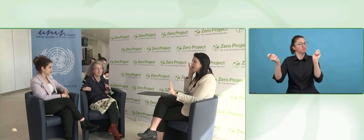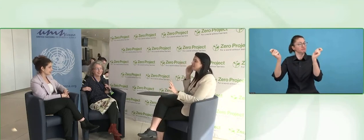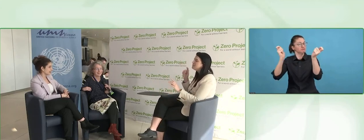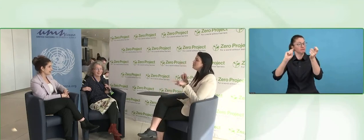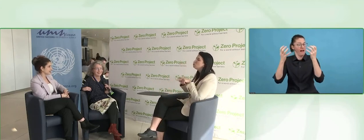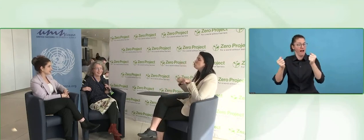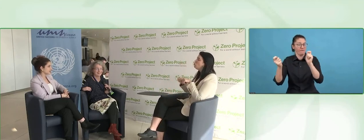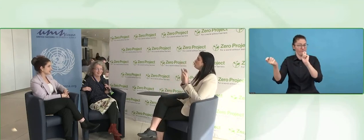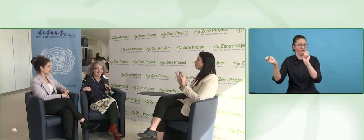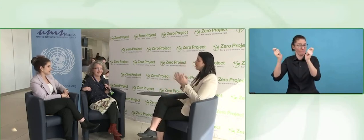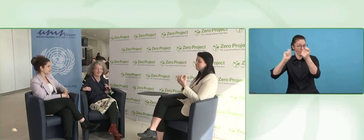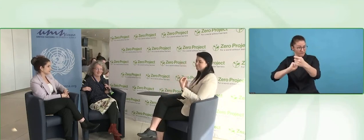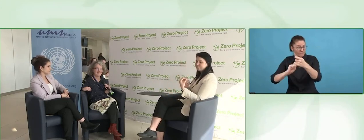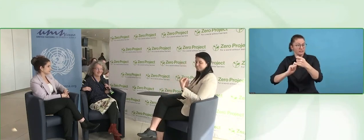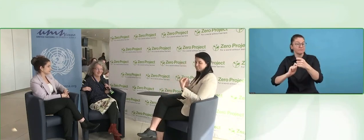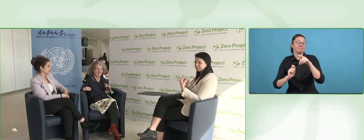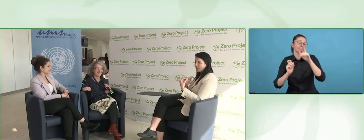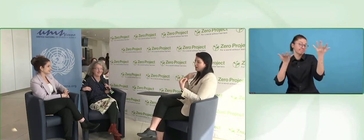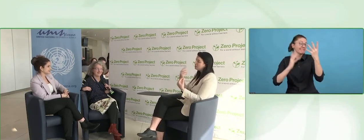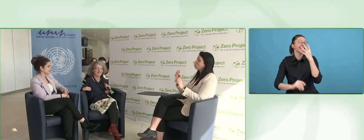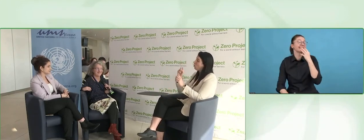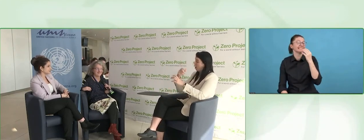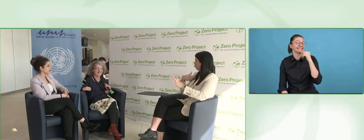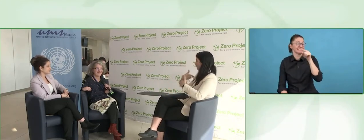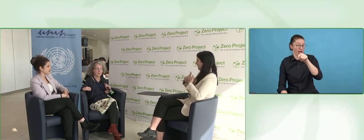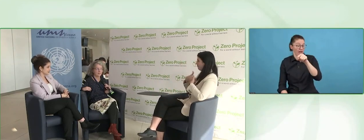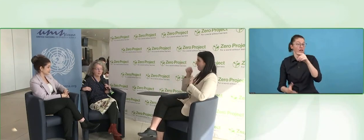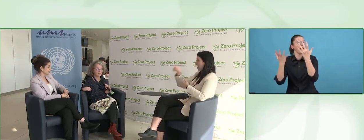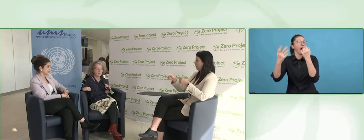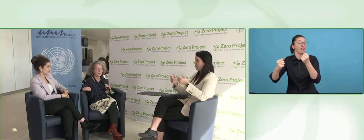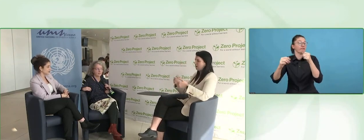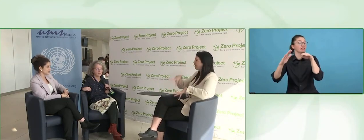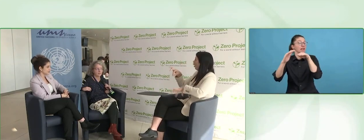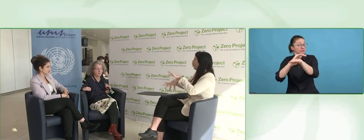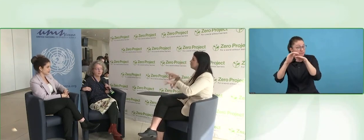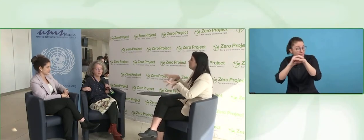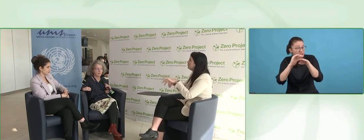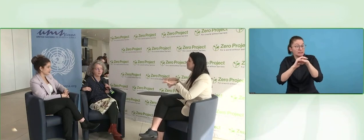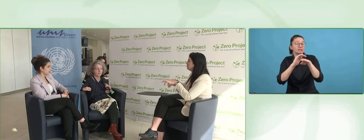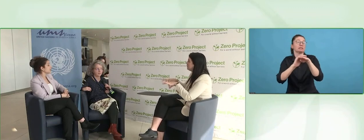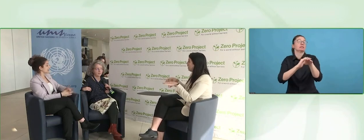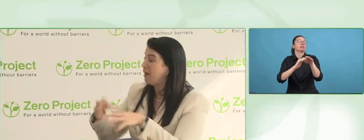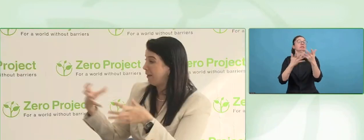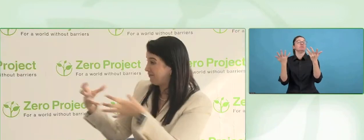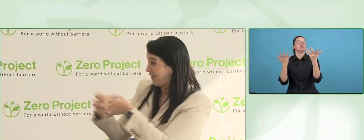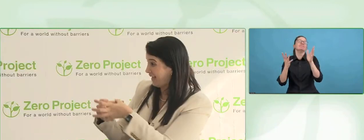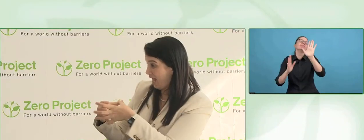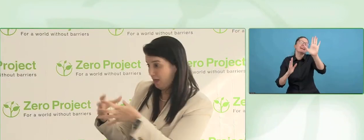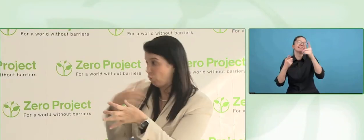I want people to look at me and all disabled people, like in the